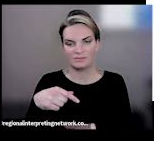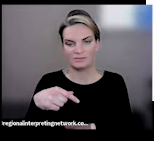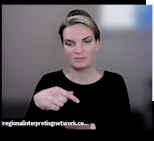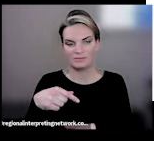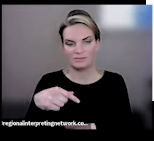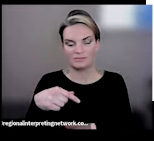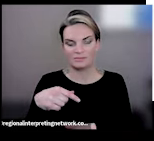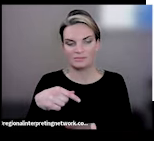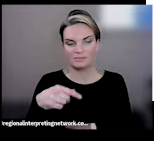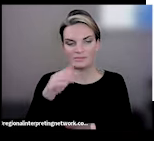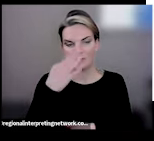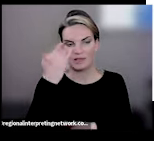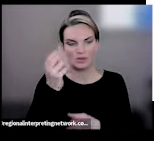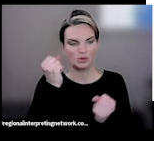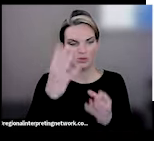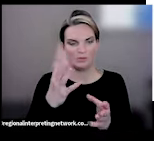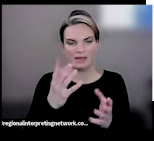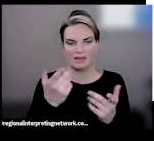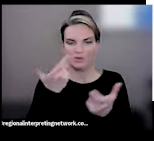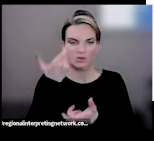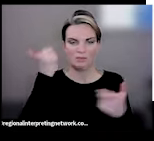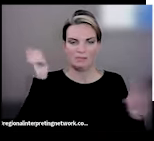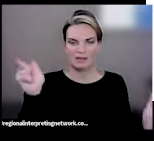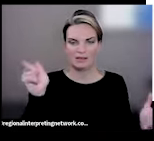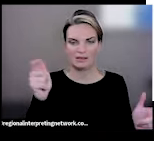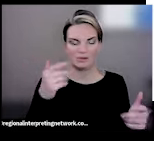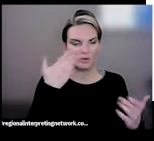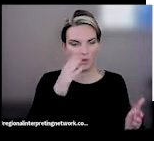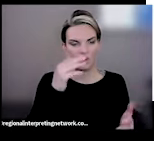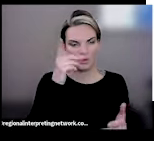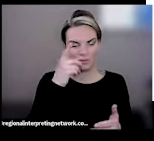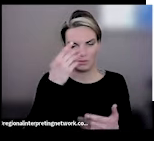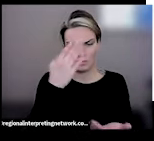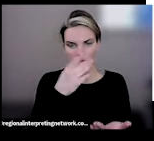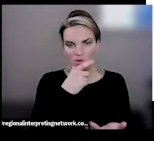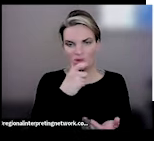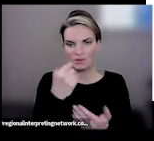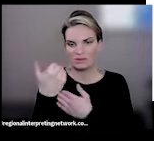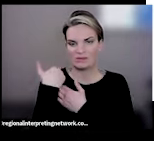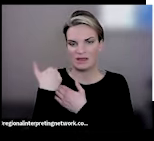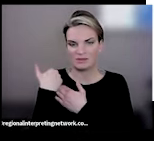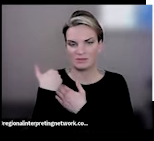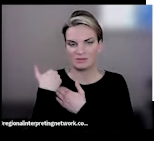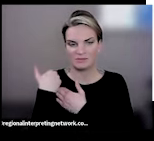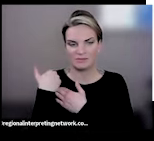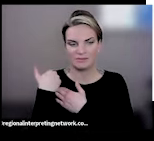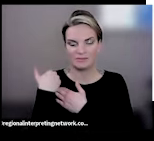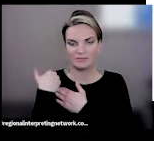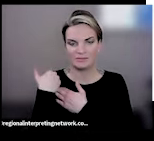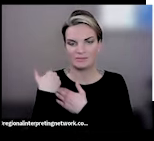can sometimes get confusing over who's responsible for a particular issue area or there just might be